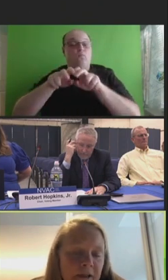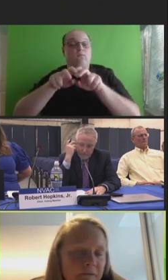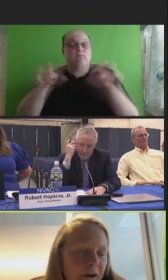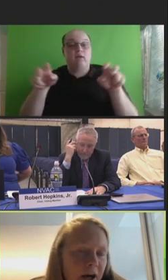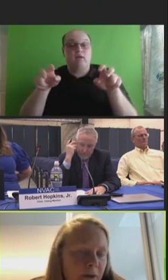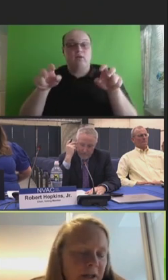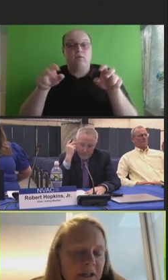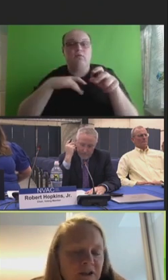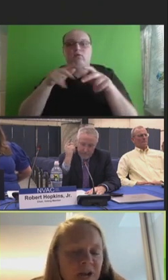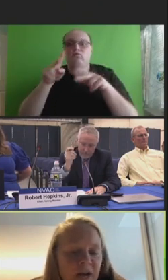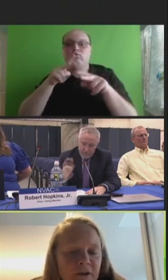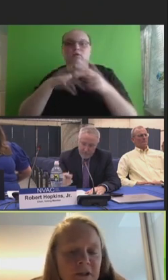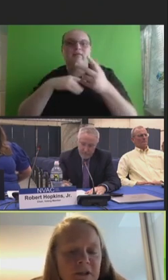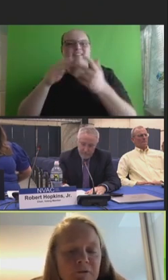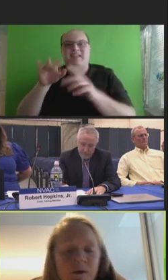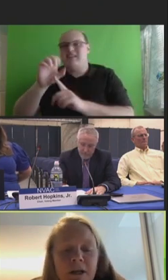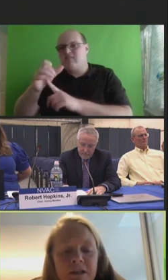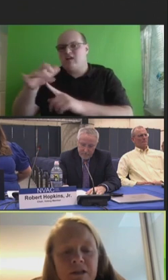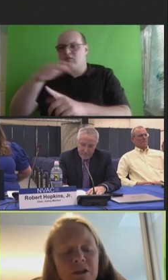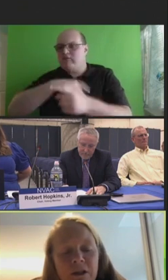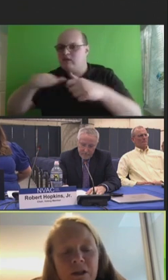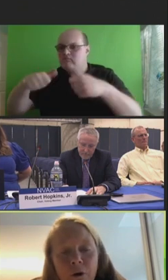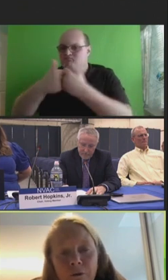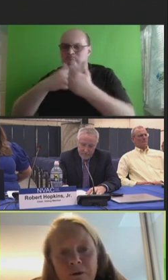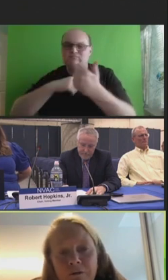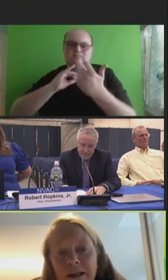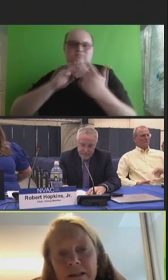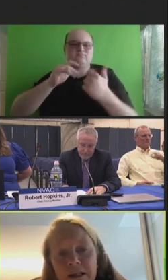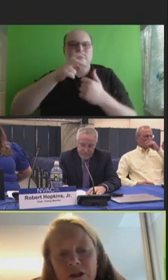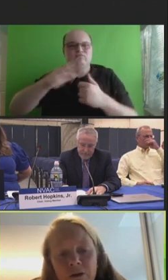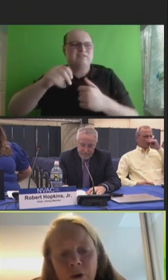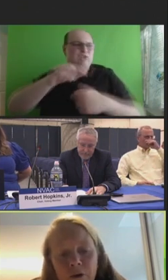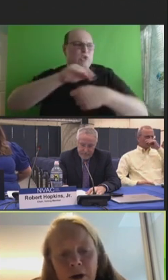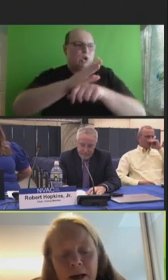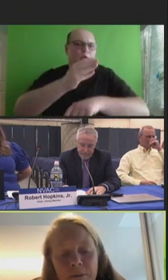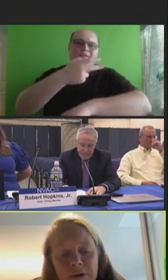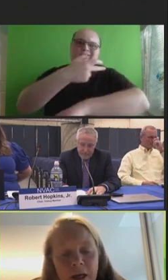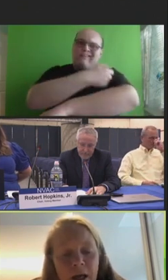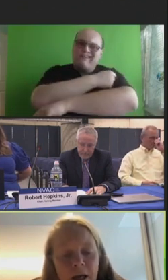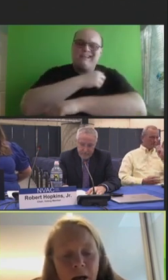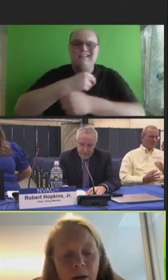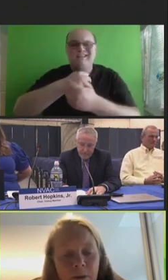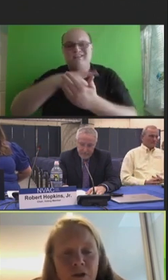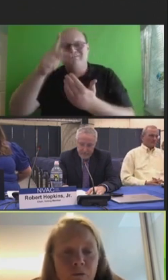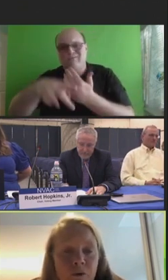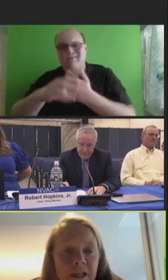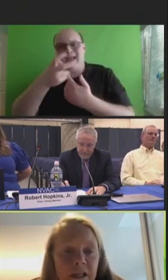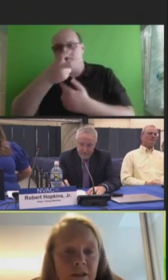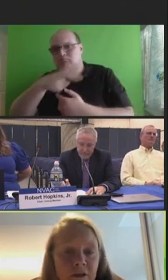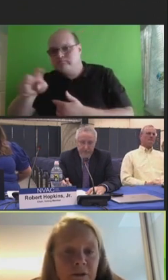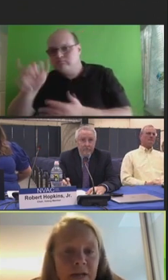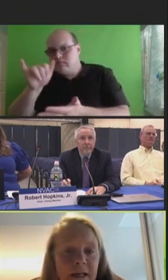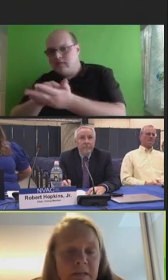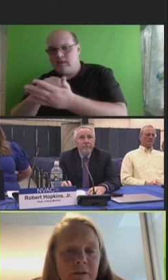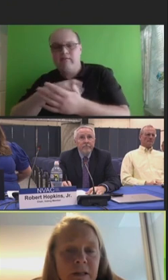at the environment and challenges of transitioning COVID vaccination programs into routine adult activities.